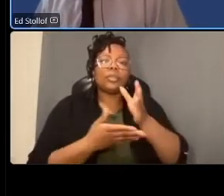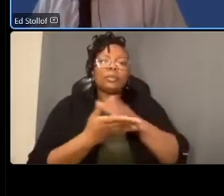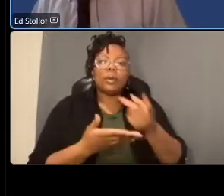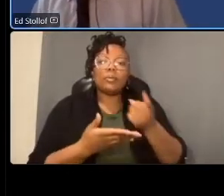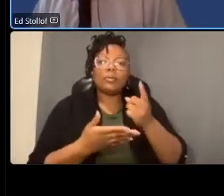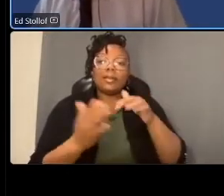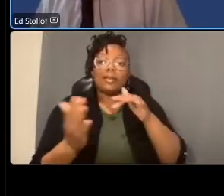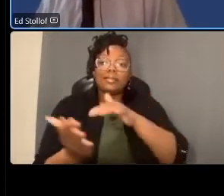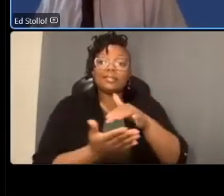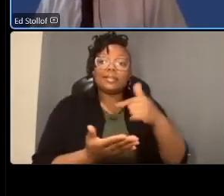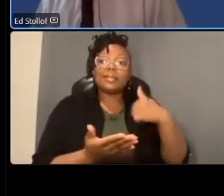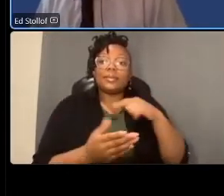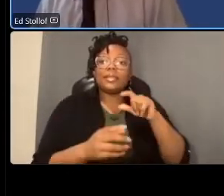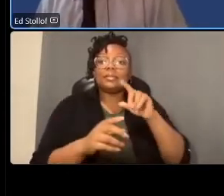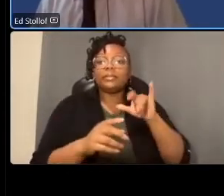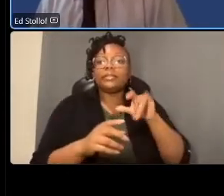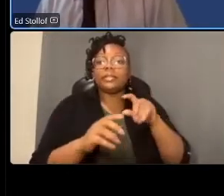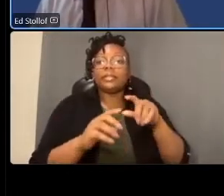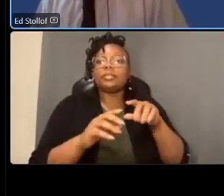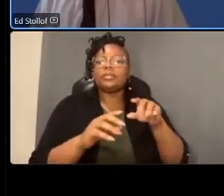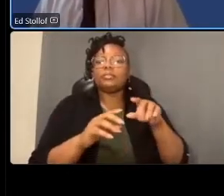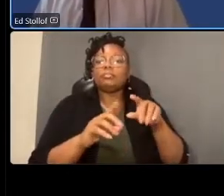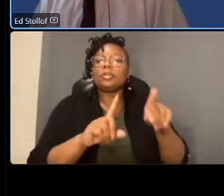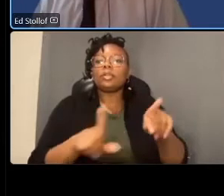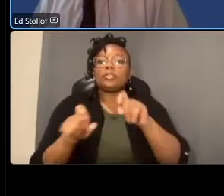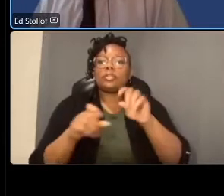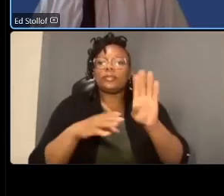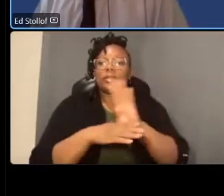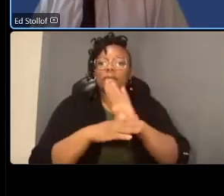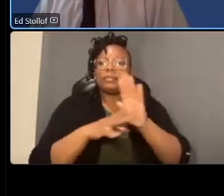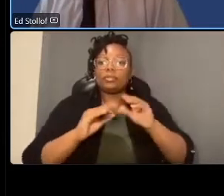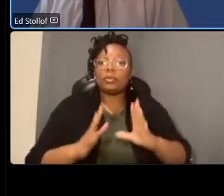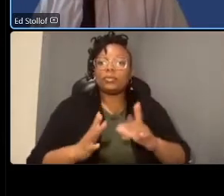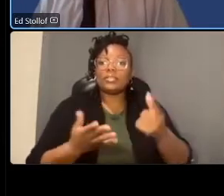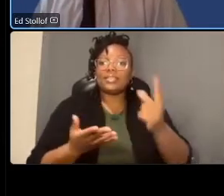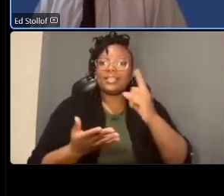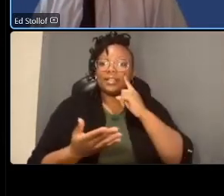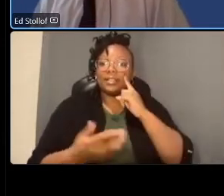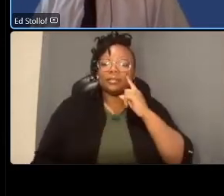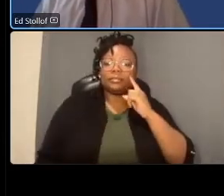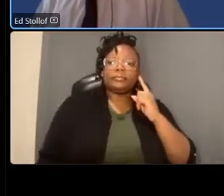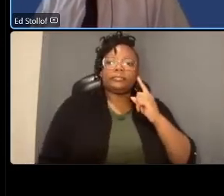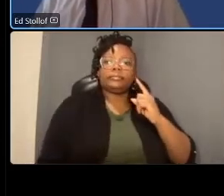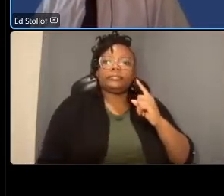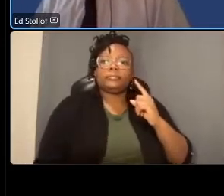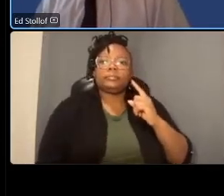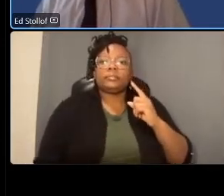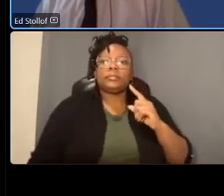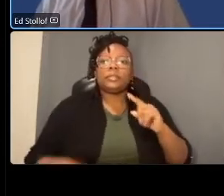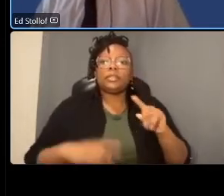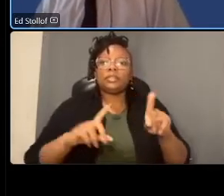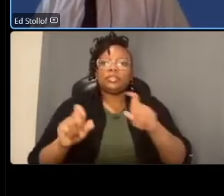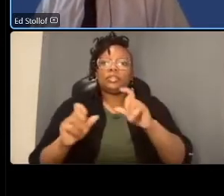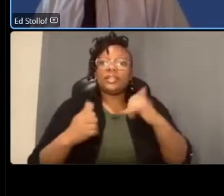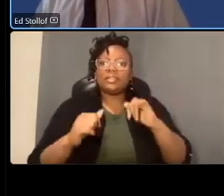business owners and i think um um the survey is still up actually on our website um the results